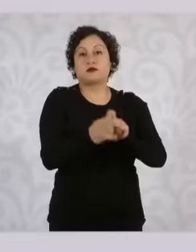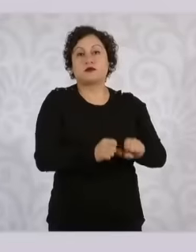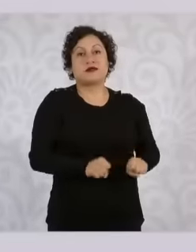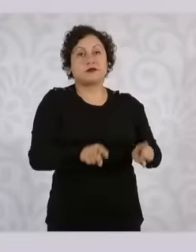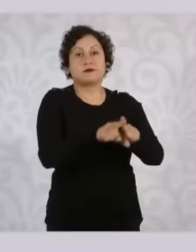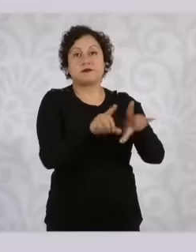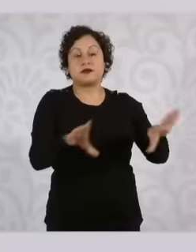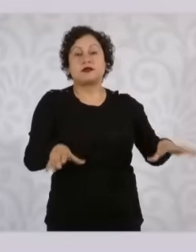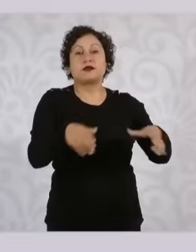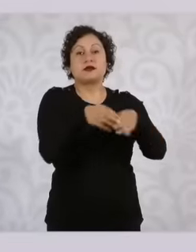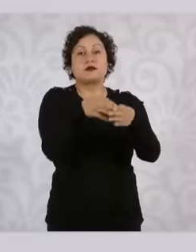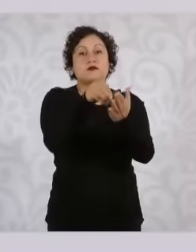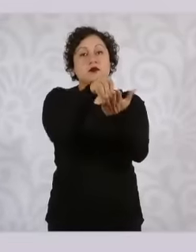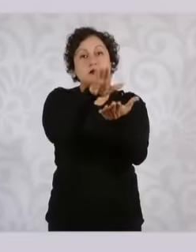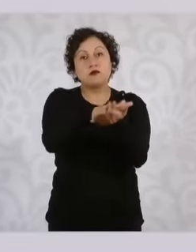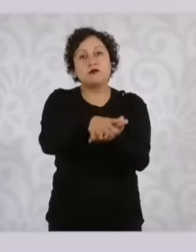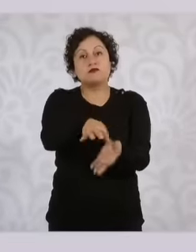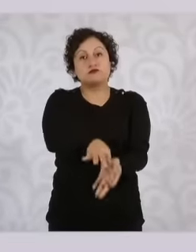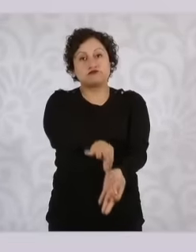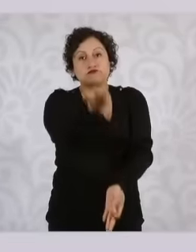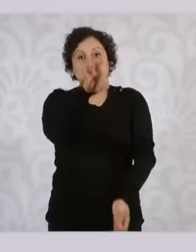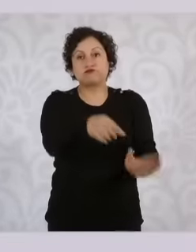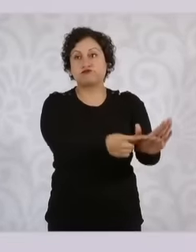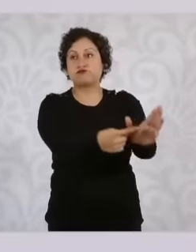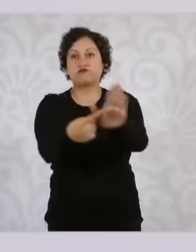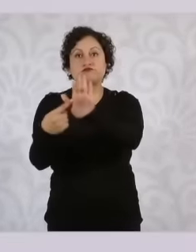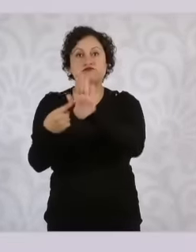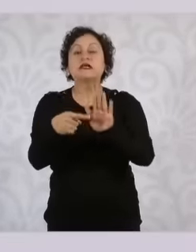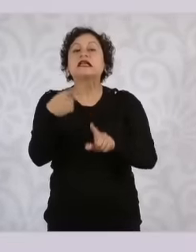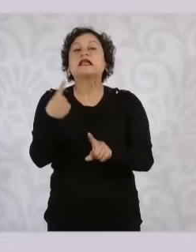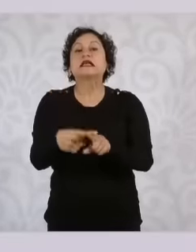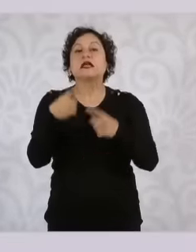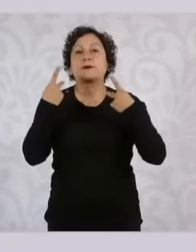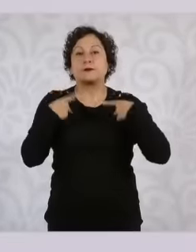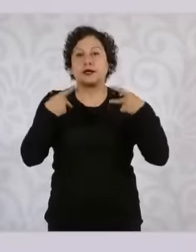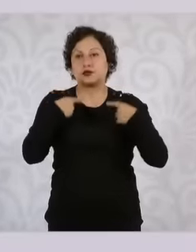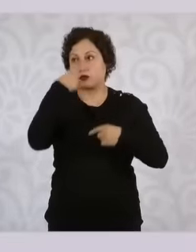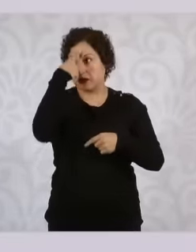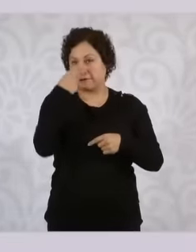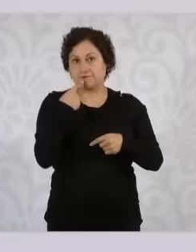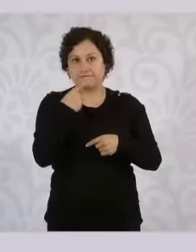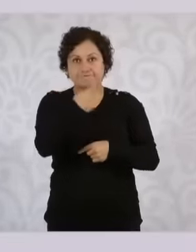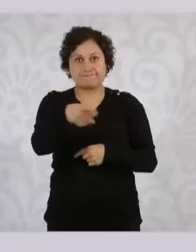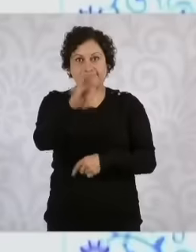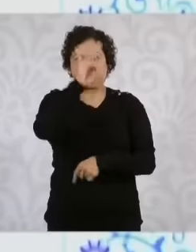the list of applicants who have met all the constitutional